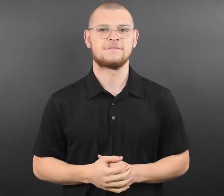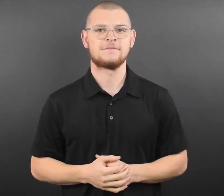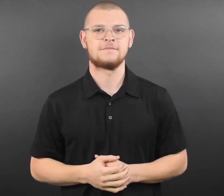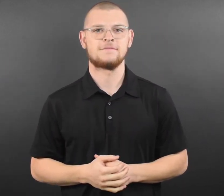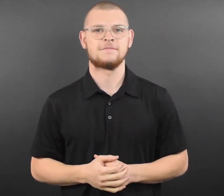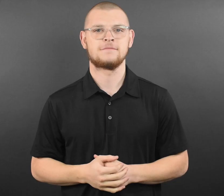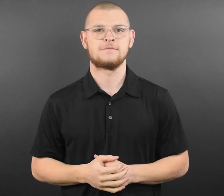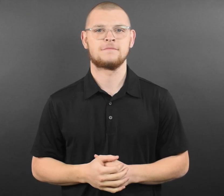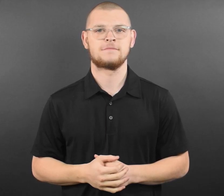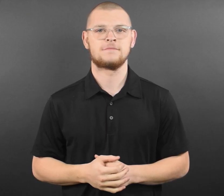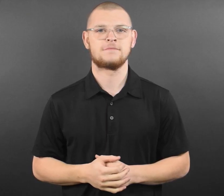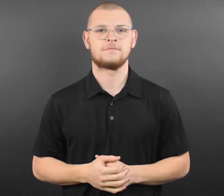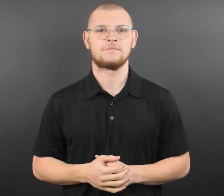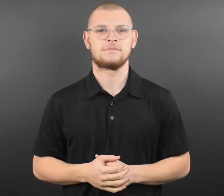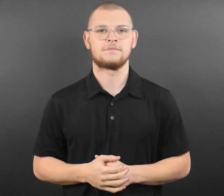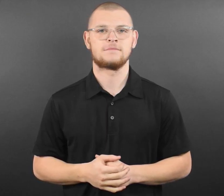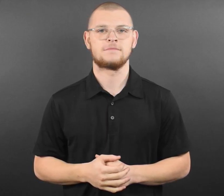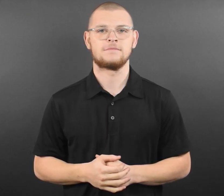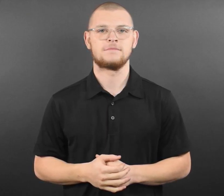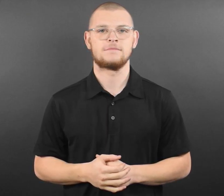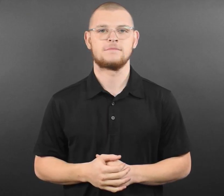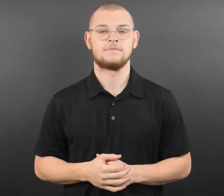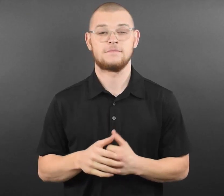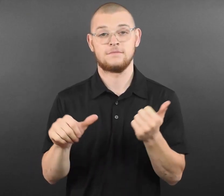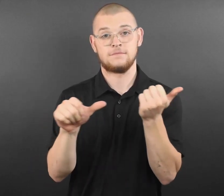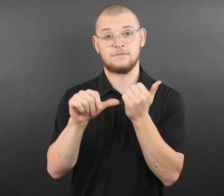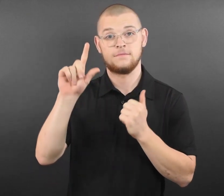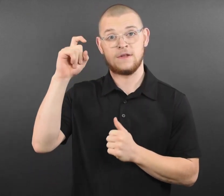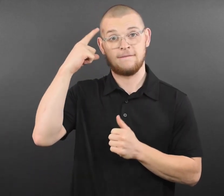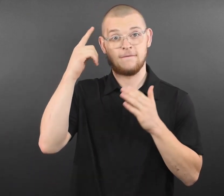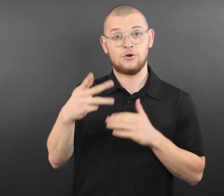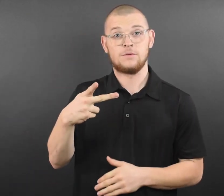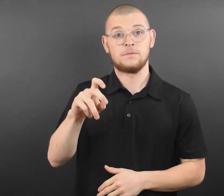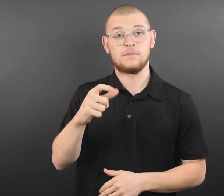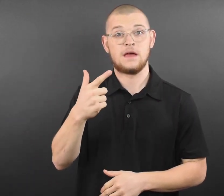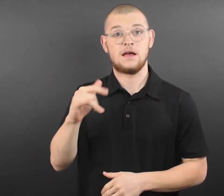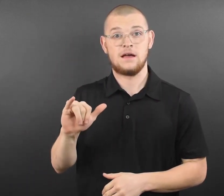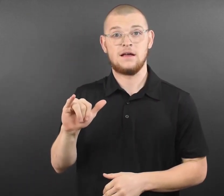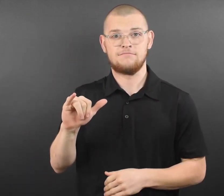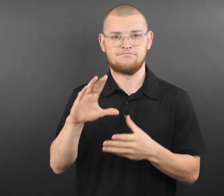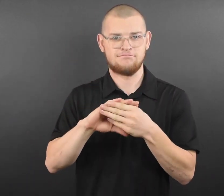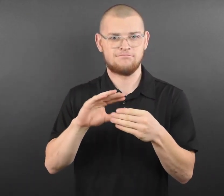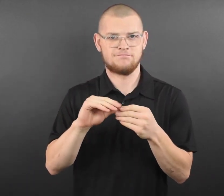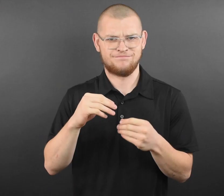I am so grateful for our incredible partners in Minnesota’s sports and entertainment industries